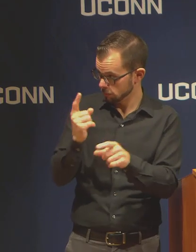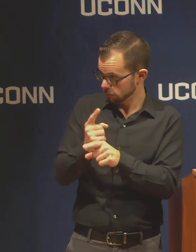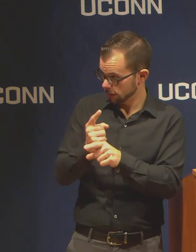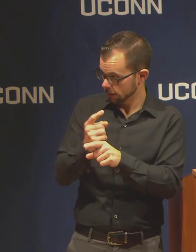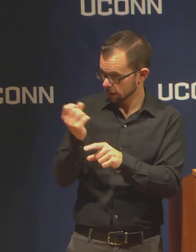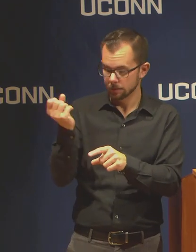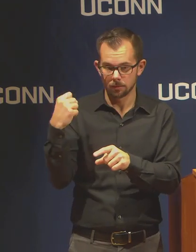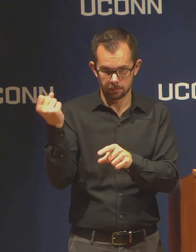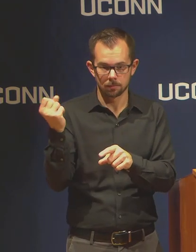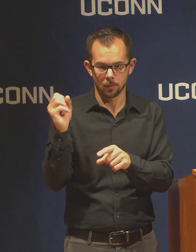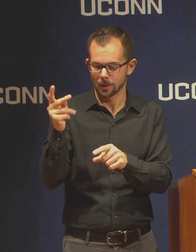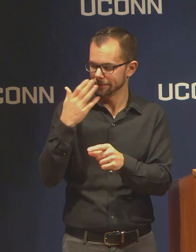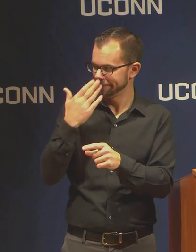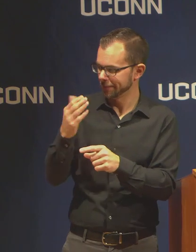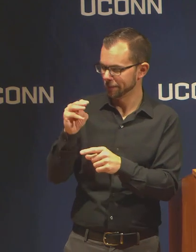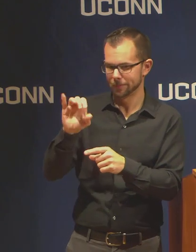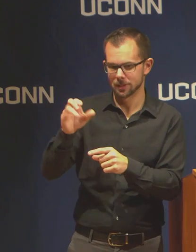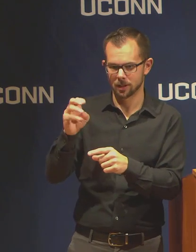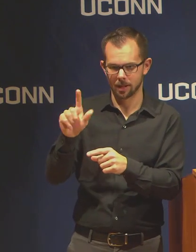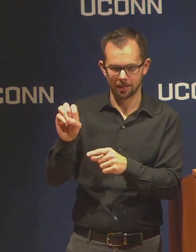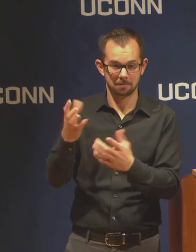Michelle. Pretty simple.